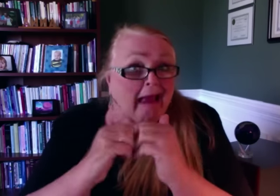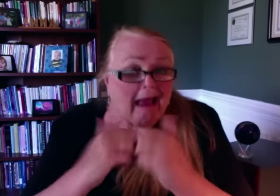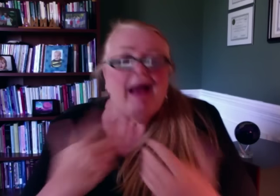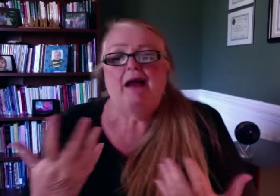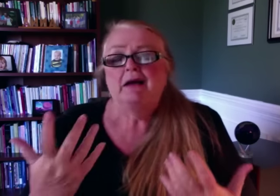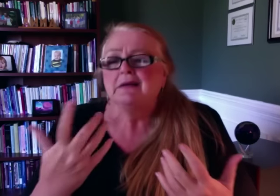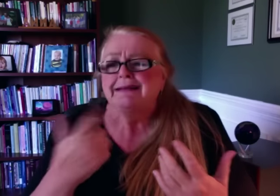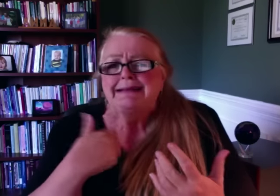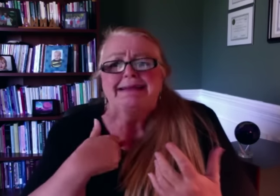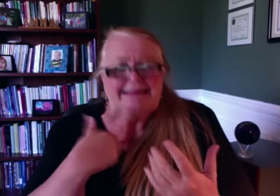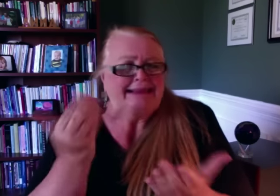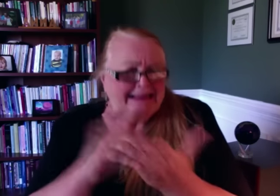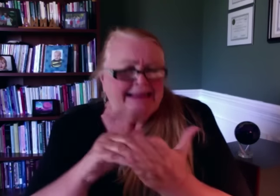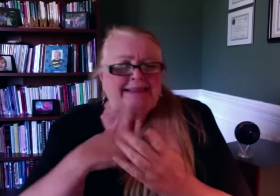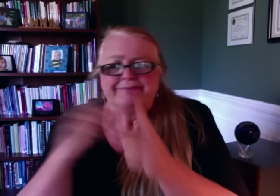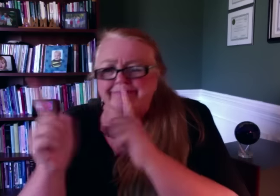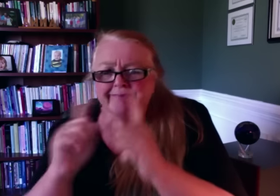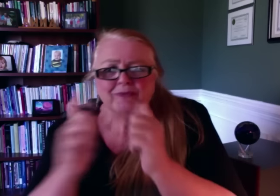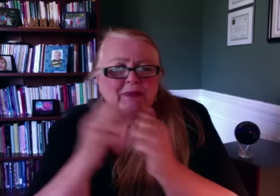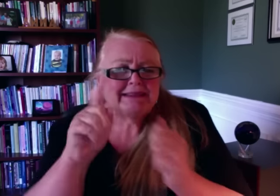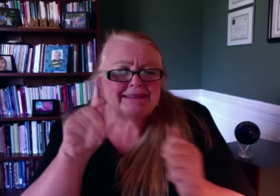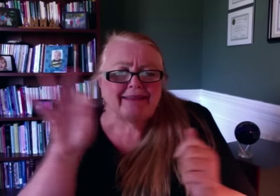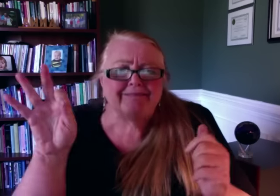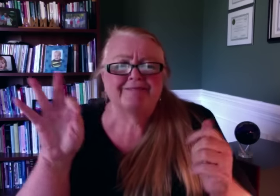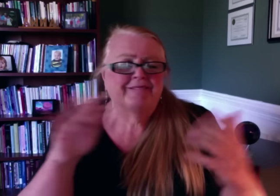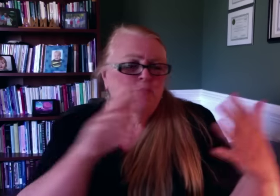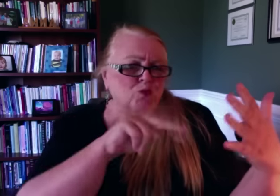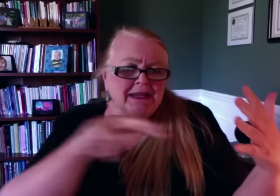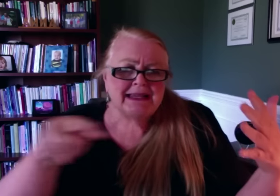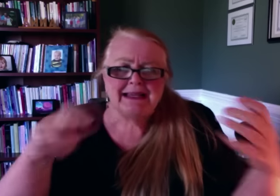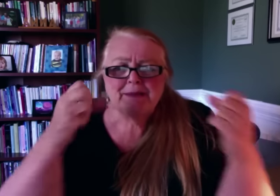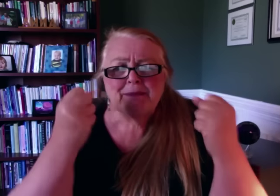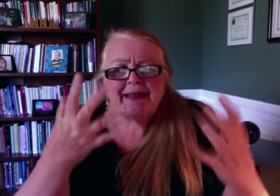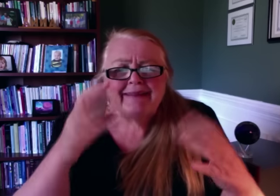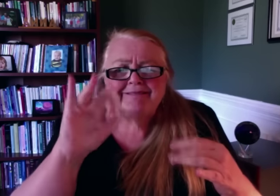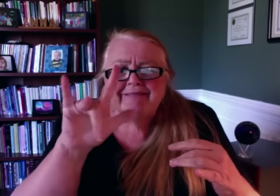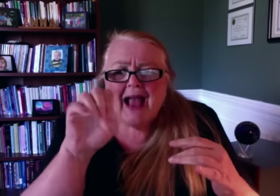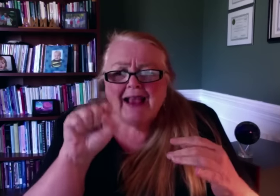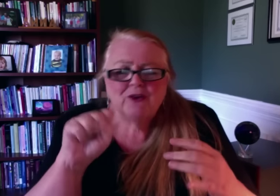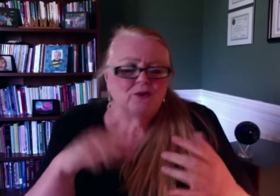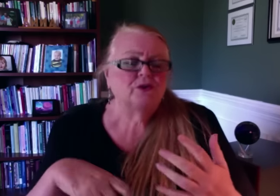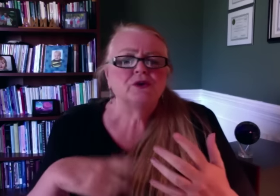I did this by talking with staff members and reading many files.